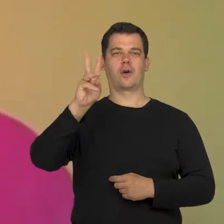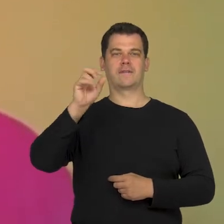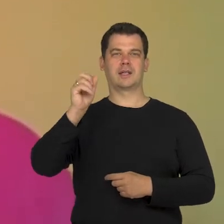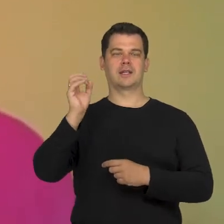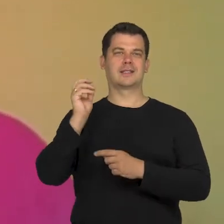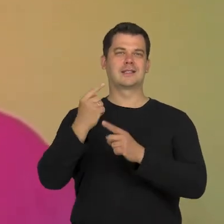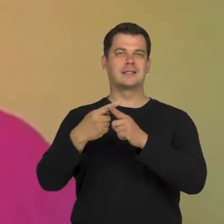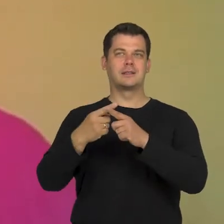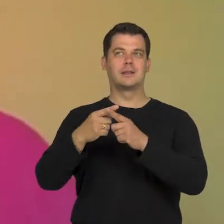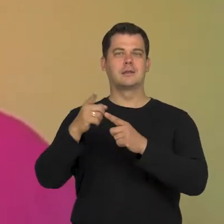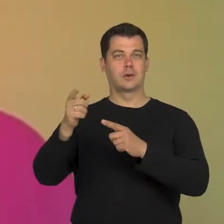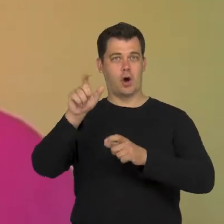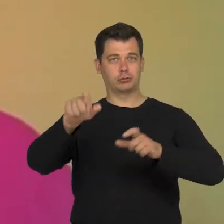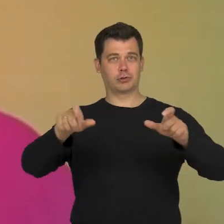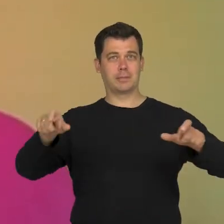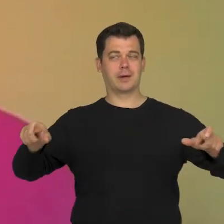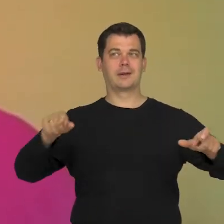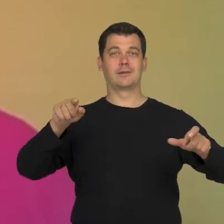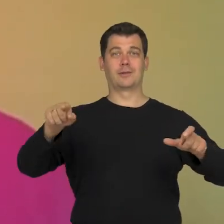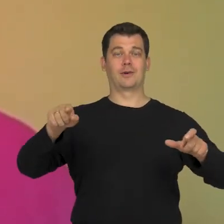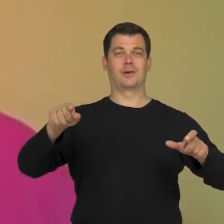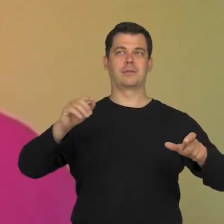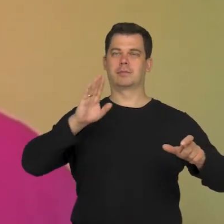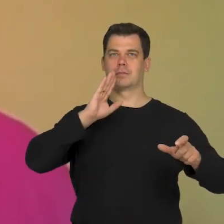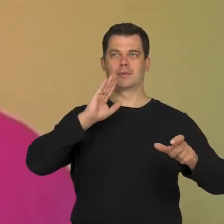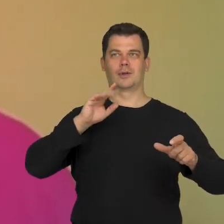so a person, who